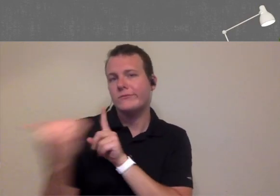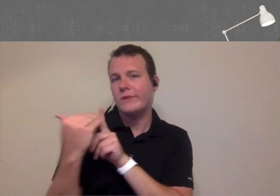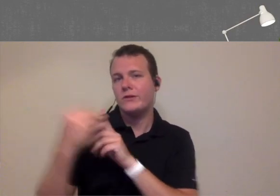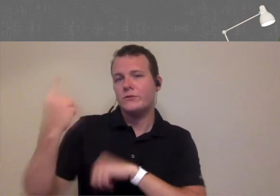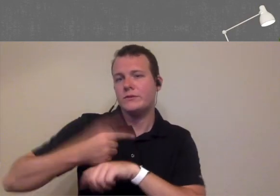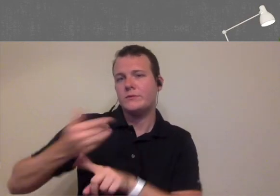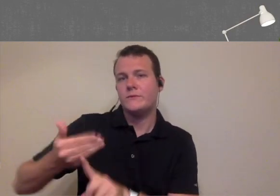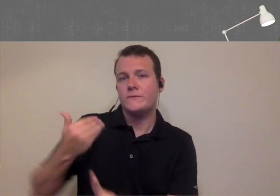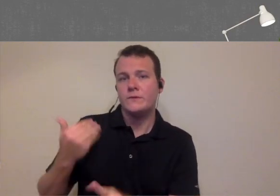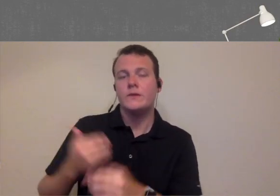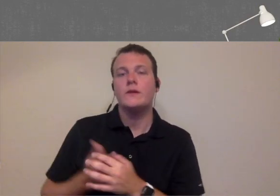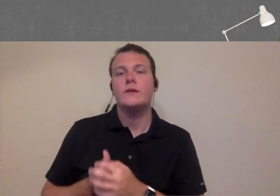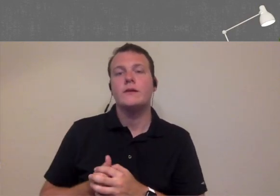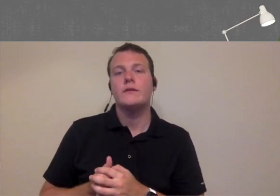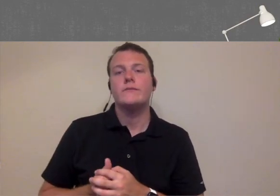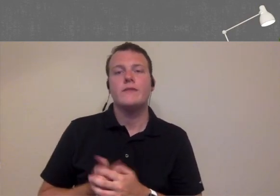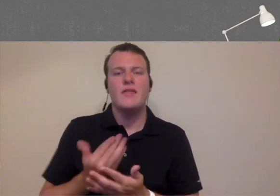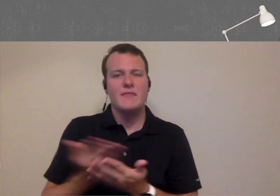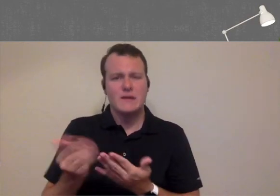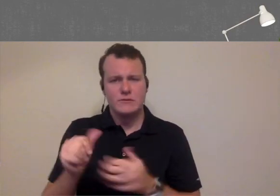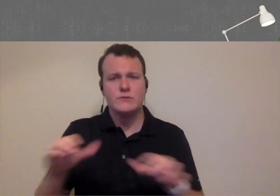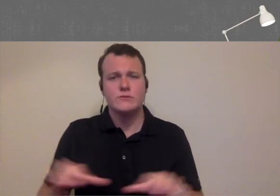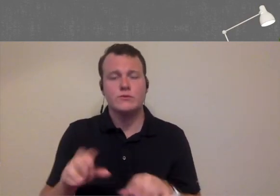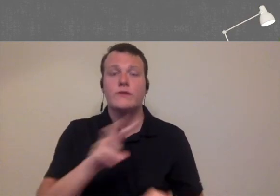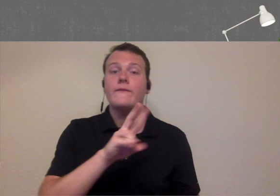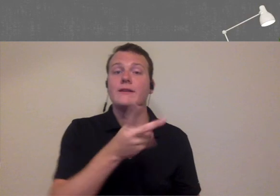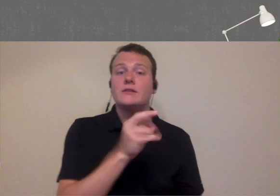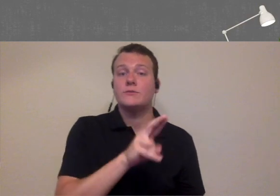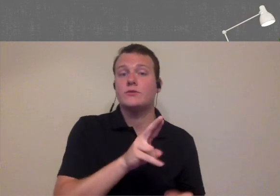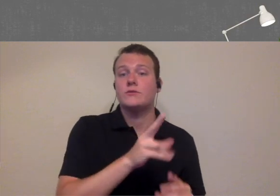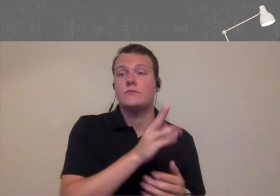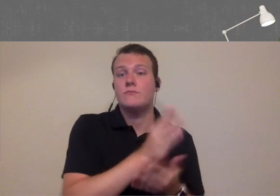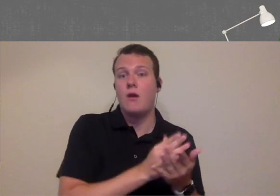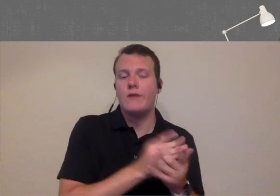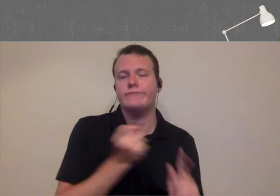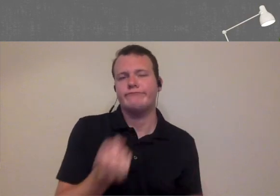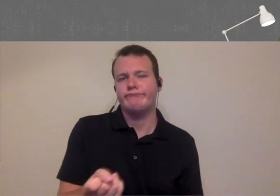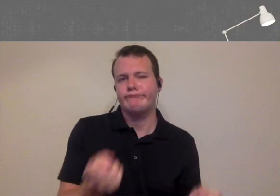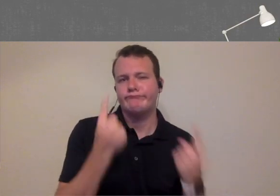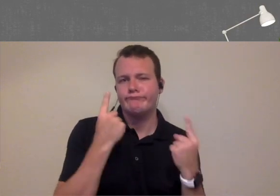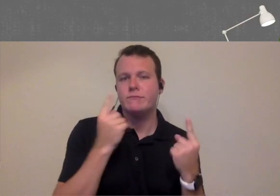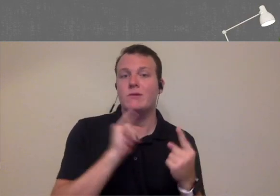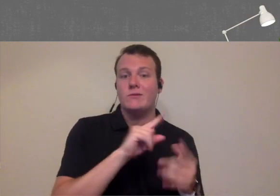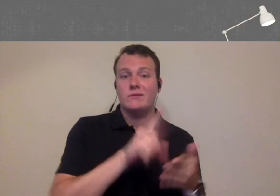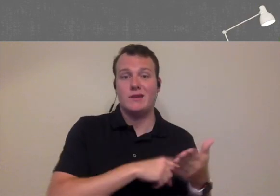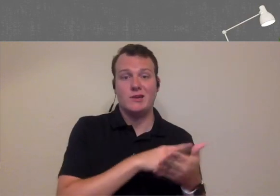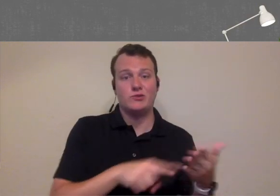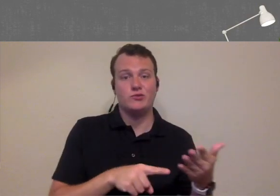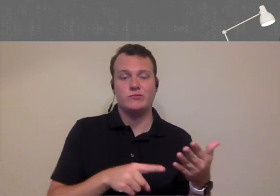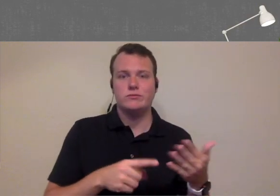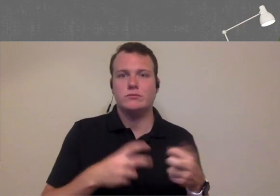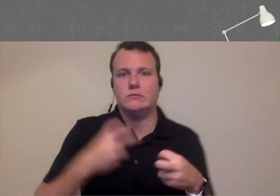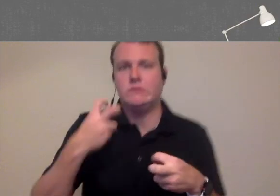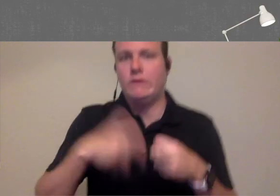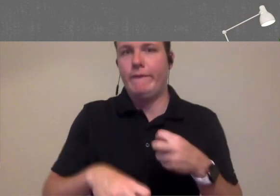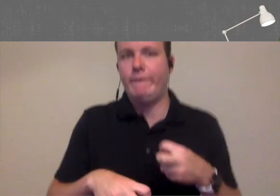get a reminder the day before so there's things you can do to really help on the vestibular side of things I totally agree those cancellations can be really